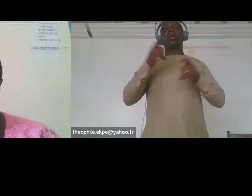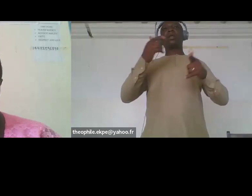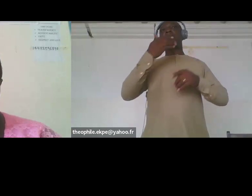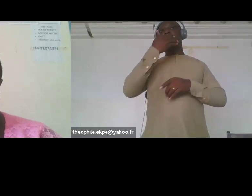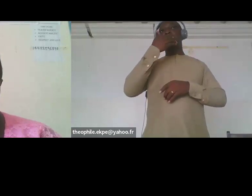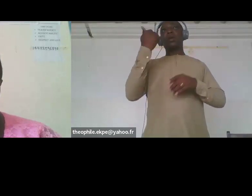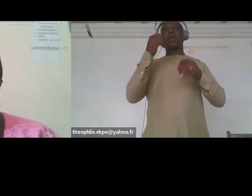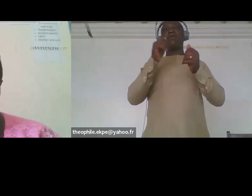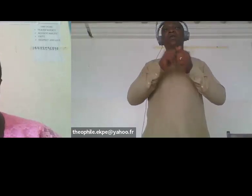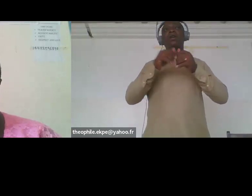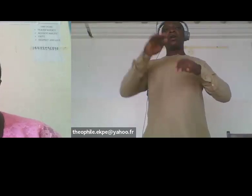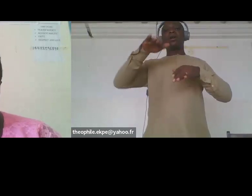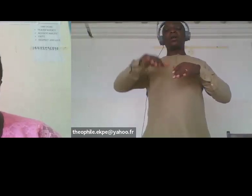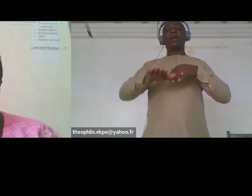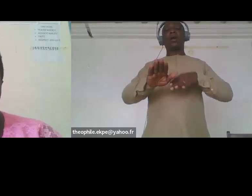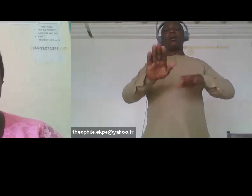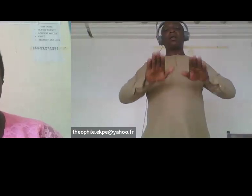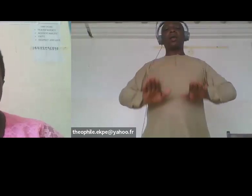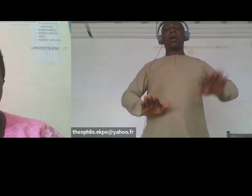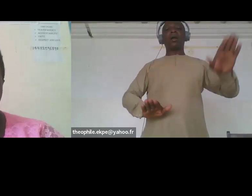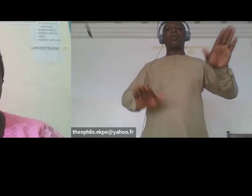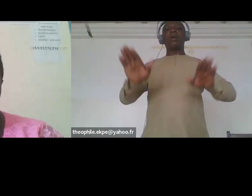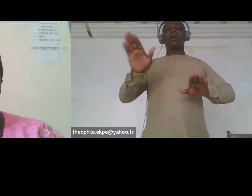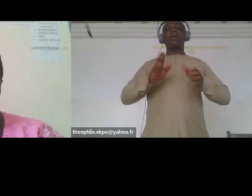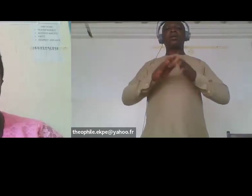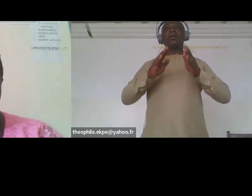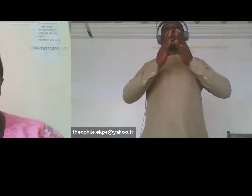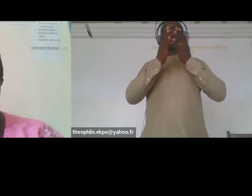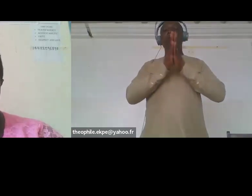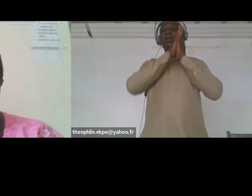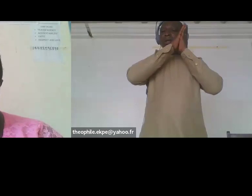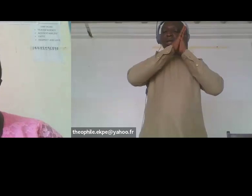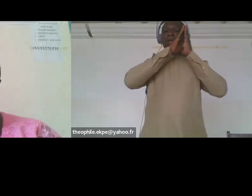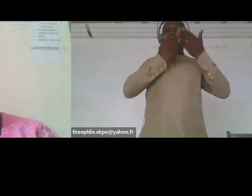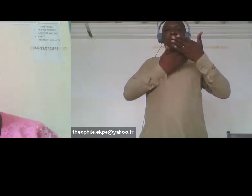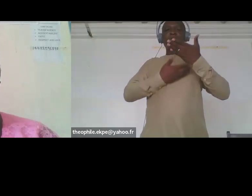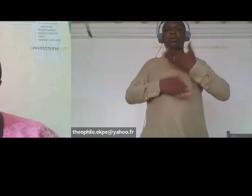girls with disabilities in plans and programs at all levels this forum